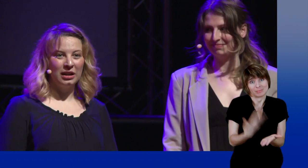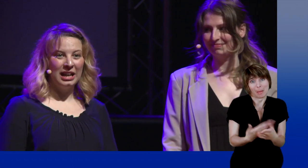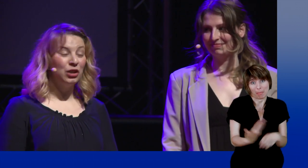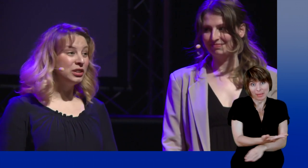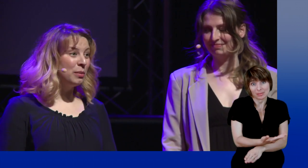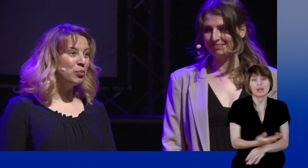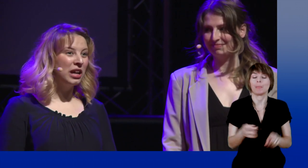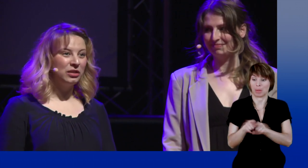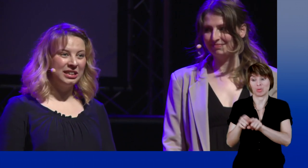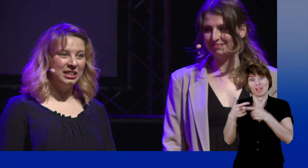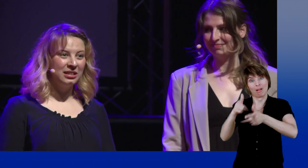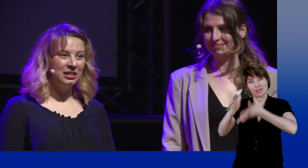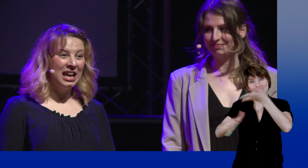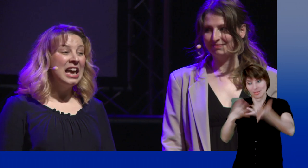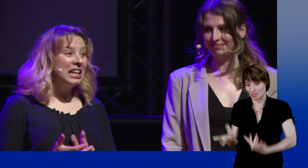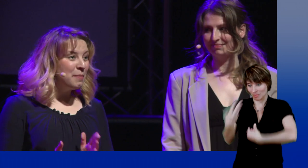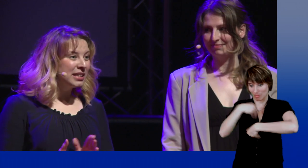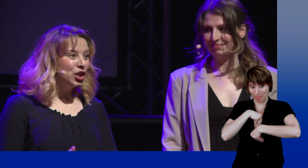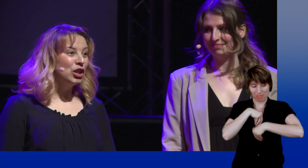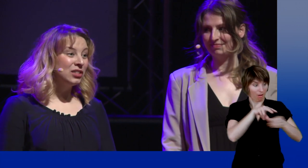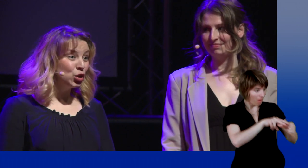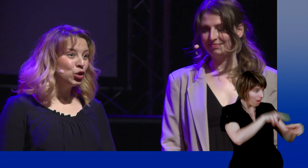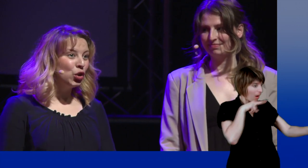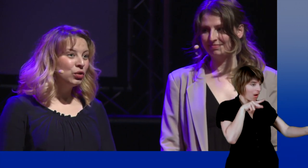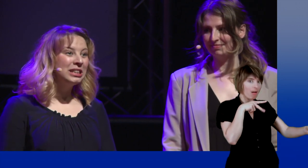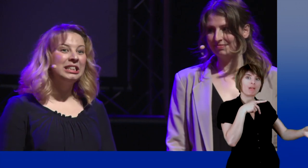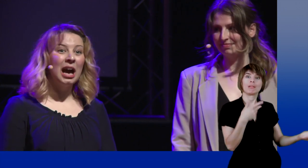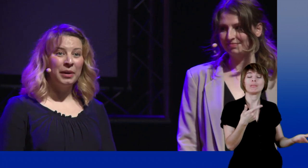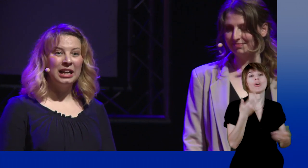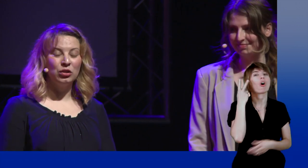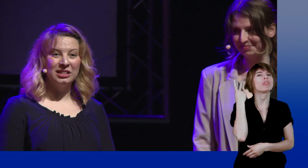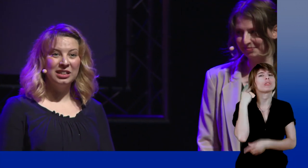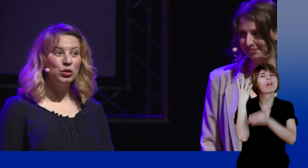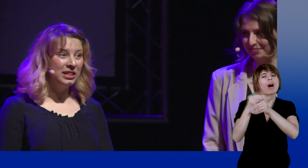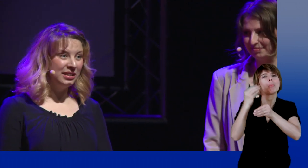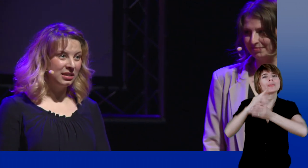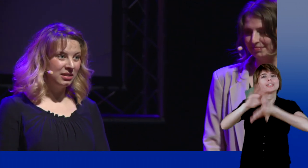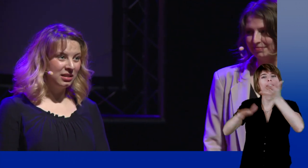And so it goes for sign language. Hearing people who learn sign language say it.